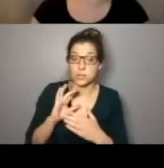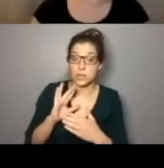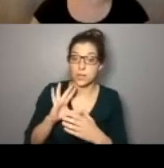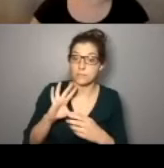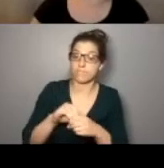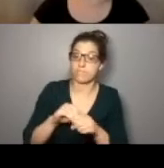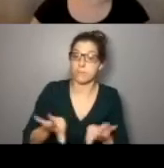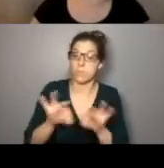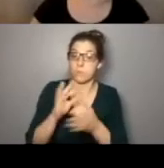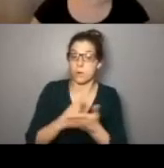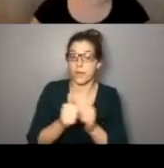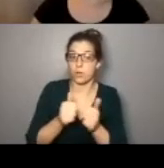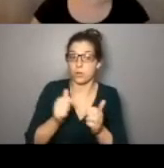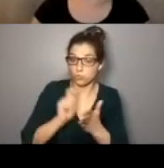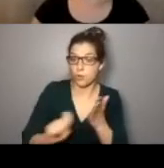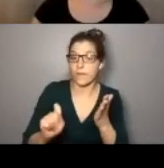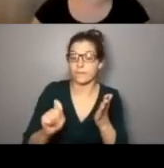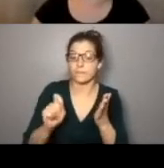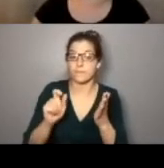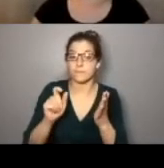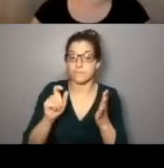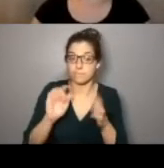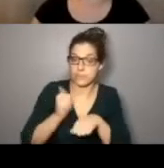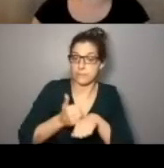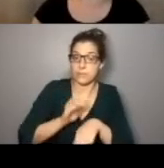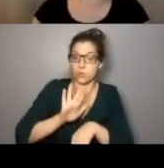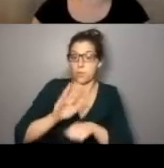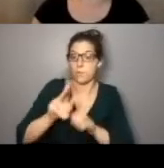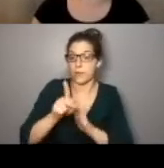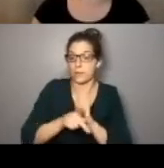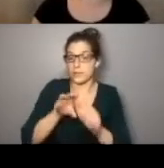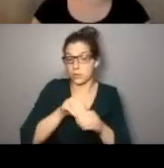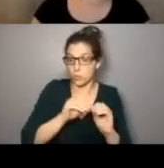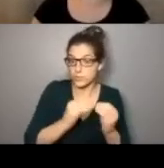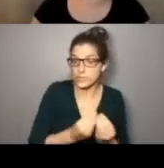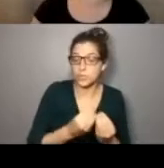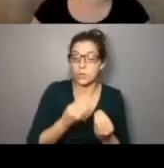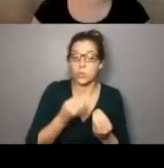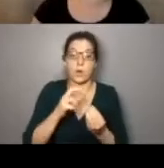integral part of how you draft and implement your protocol s within an organization or how you navigate them as